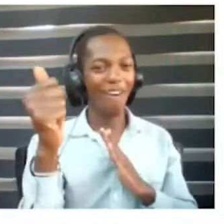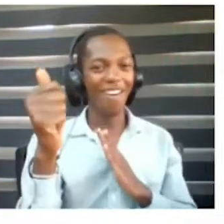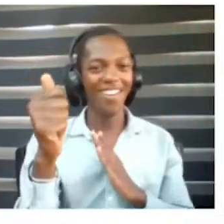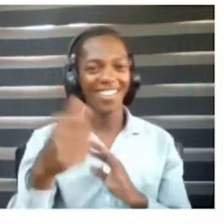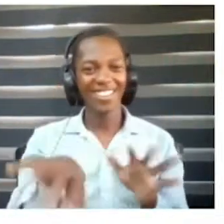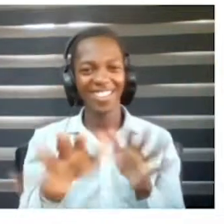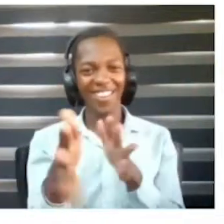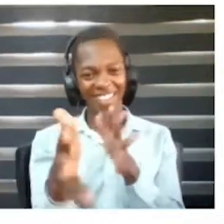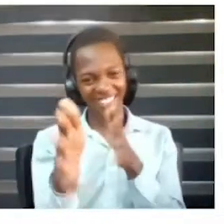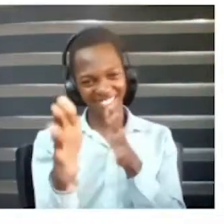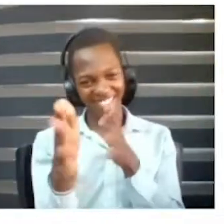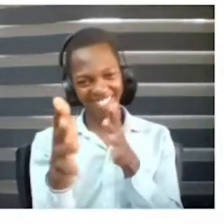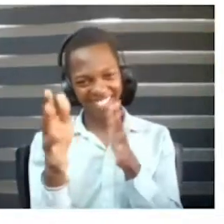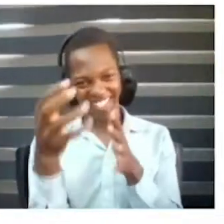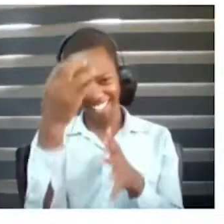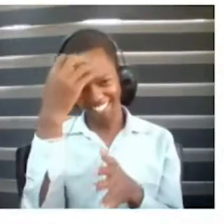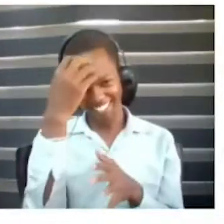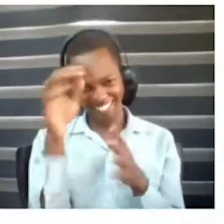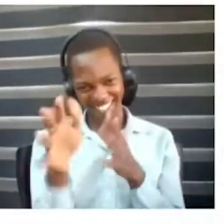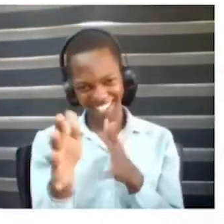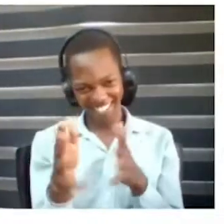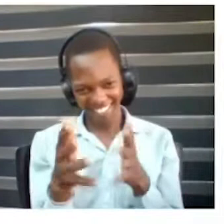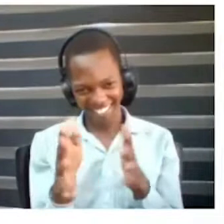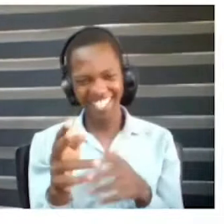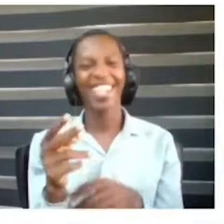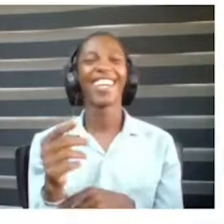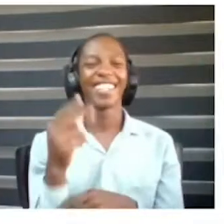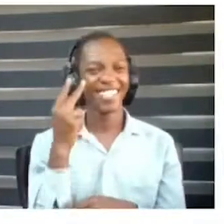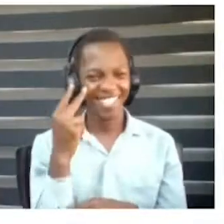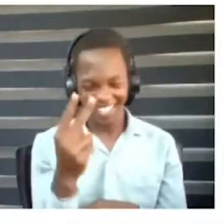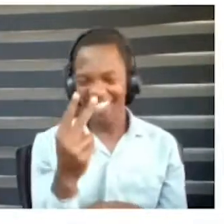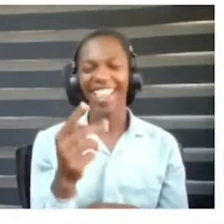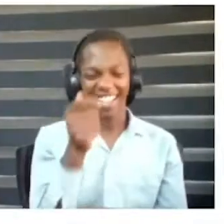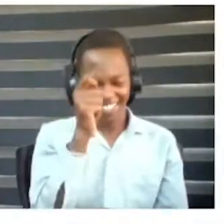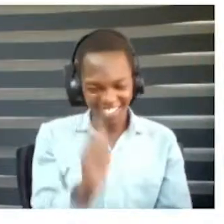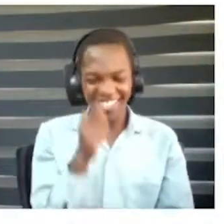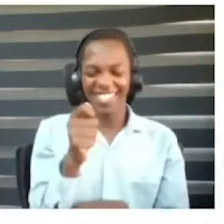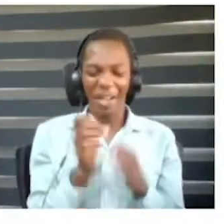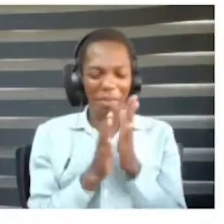Congratulations, Hudson. I can tell the judges are very impressed by the impacts